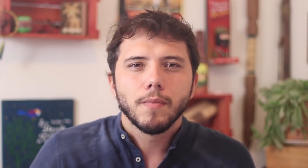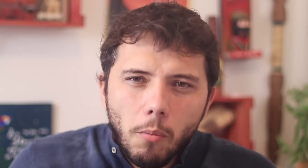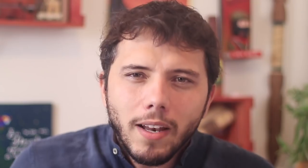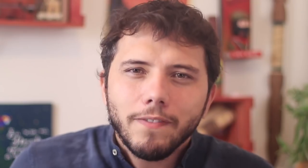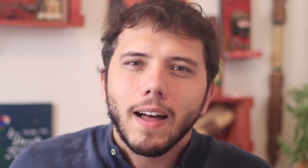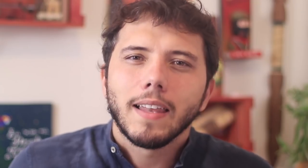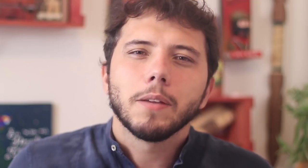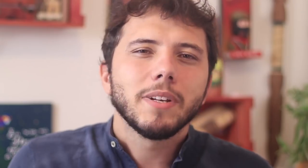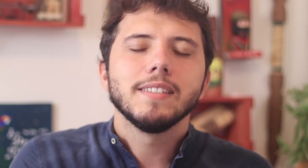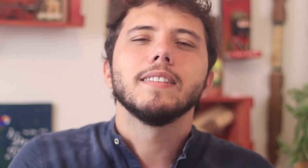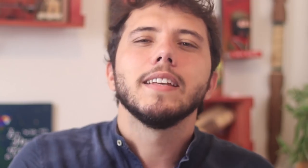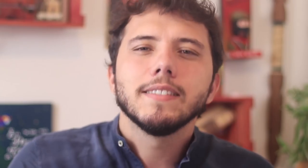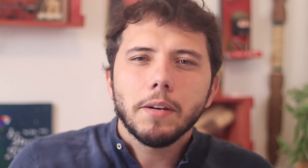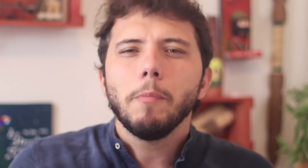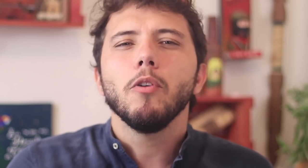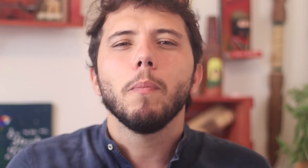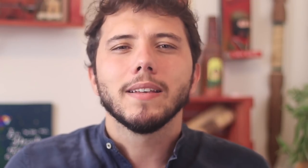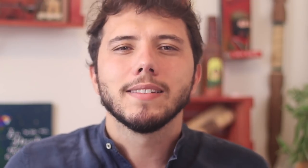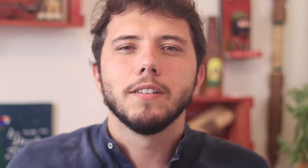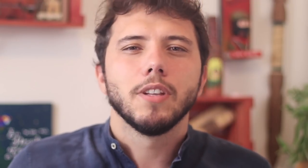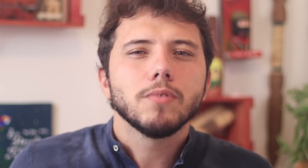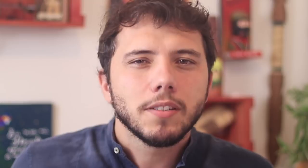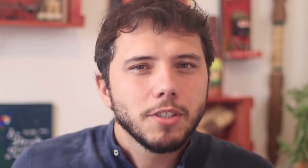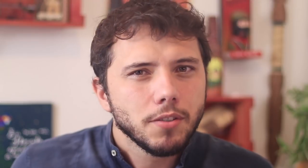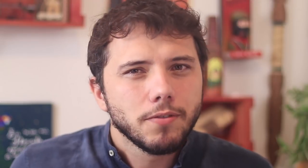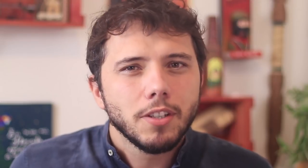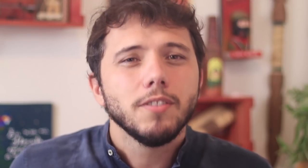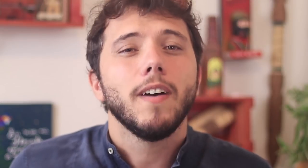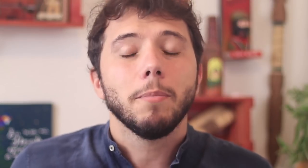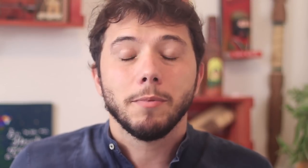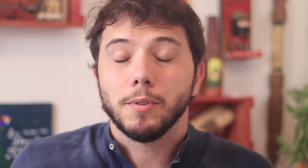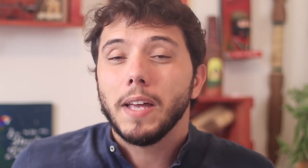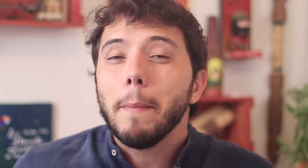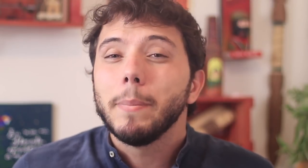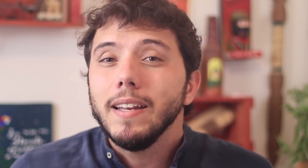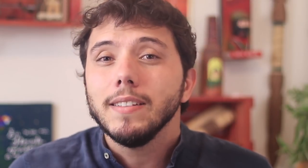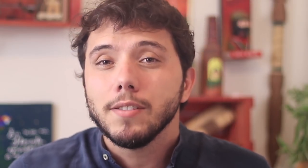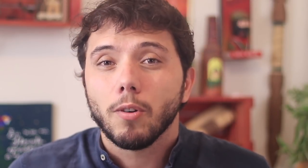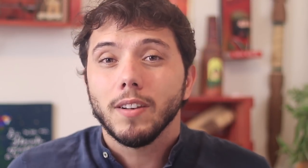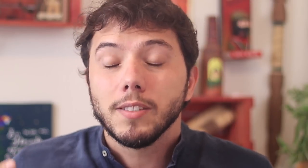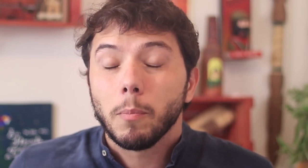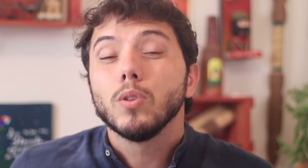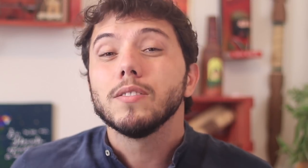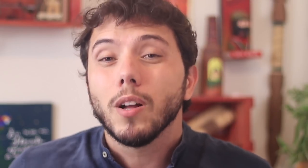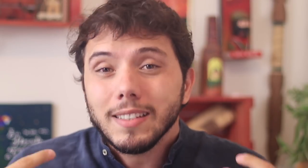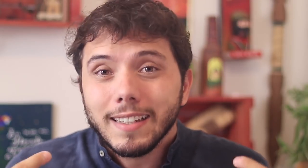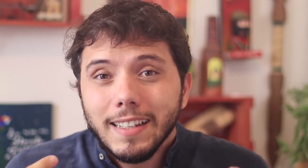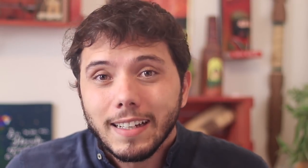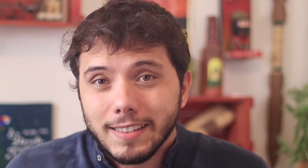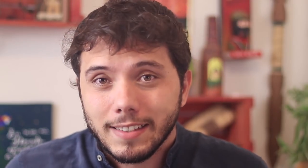How can he say that we have to be extremely concerned to not transmit the virus and then says to reopens schools, exposing our children?